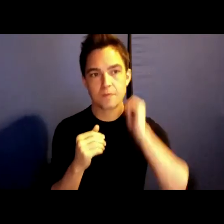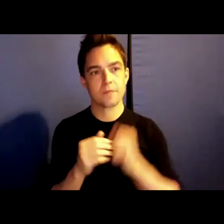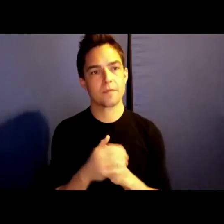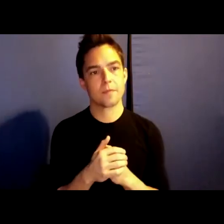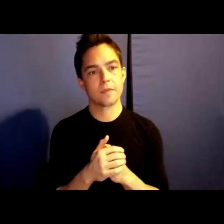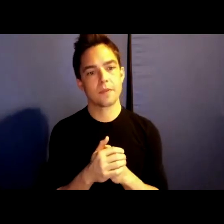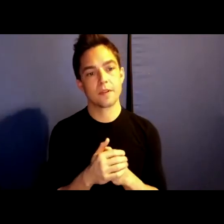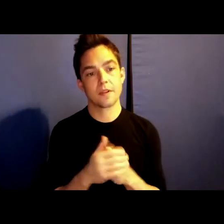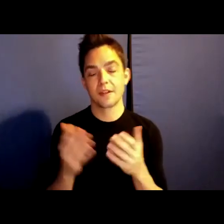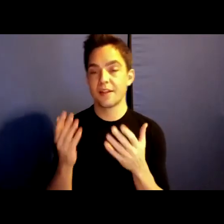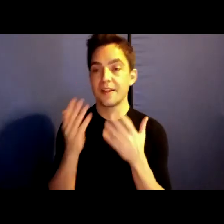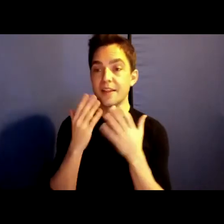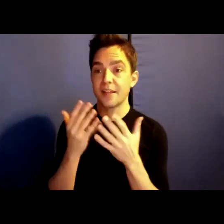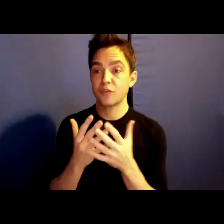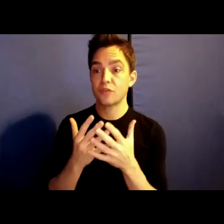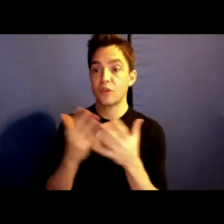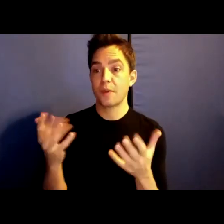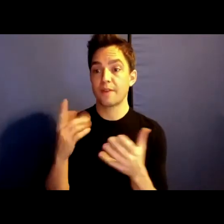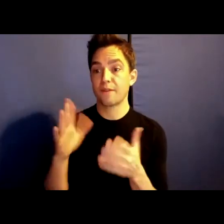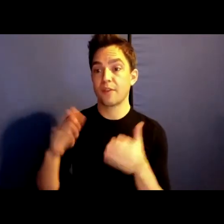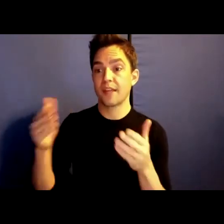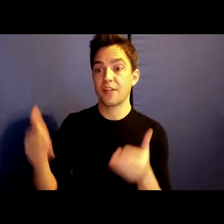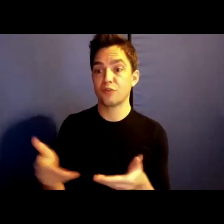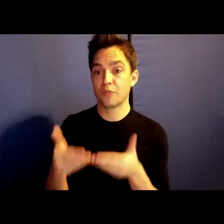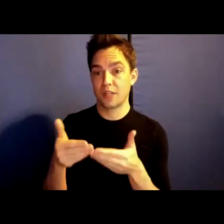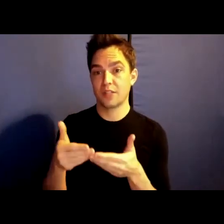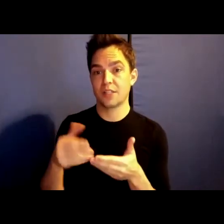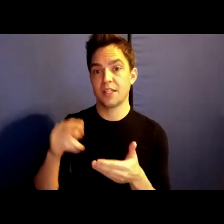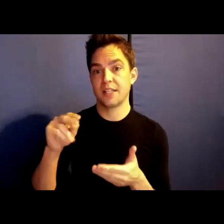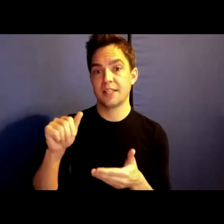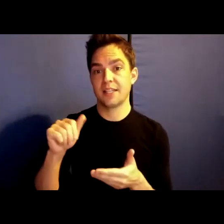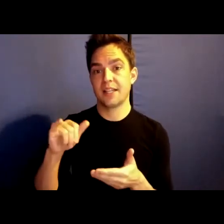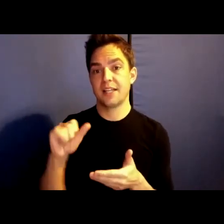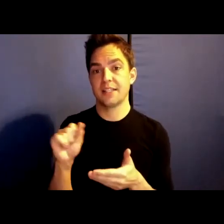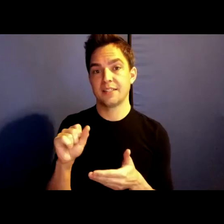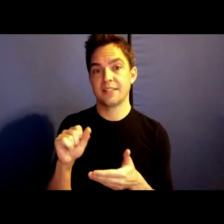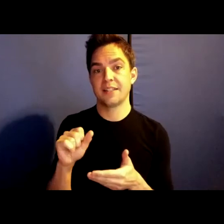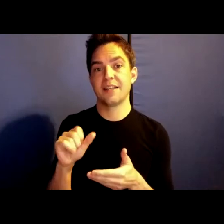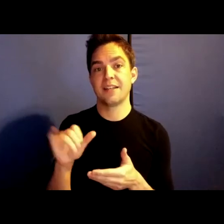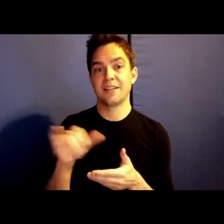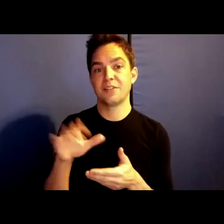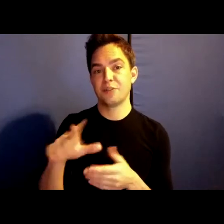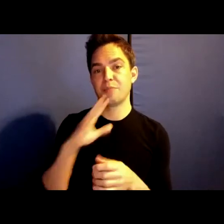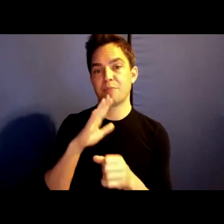Thanks so much for the introduction, Nais, and you promised me in advance of this that